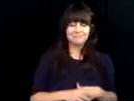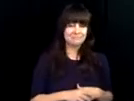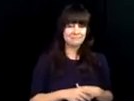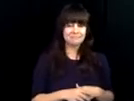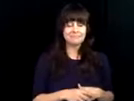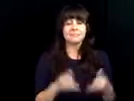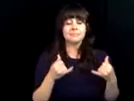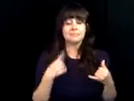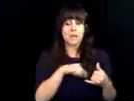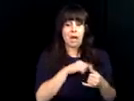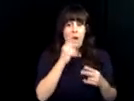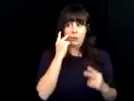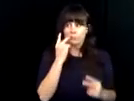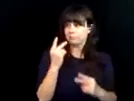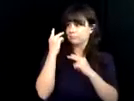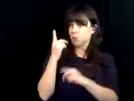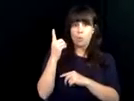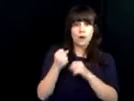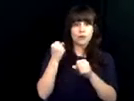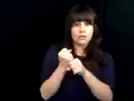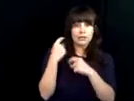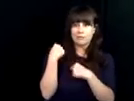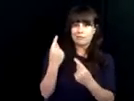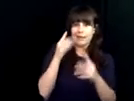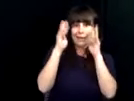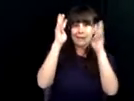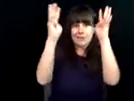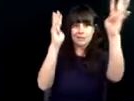I am honored to burke with this amazing team of professionals.